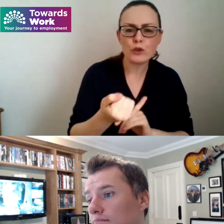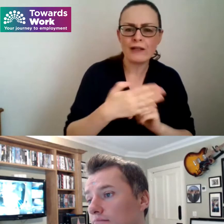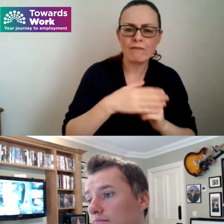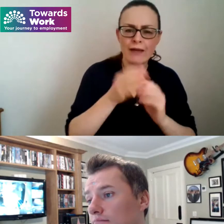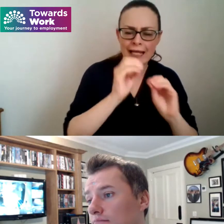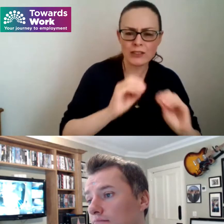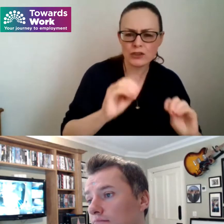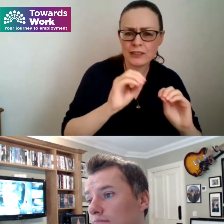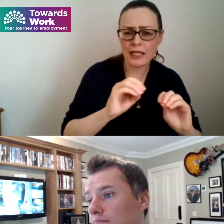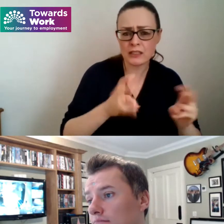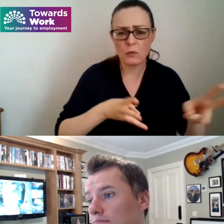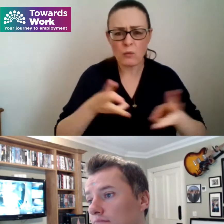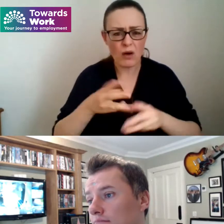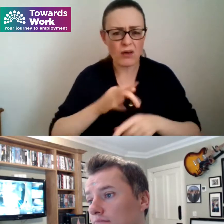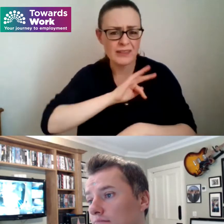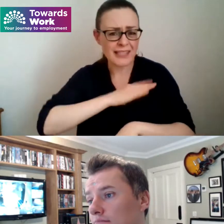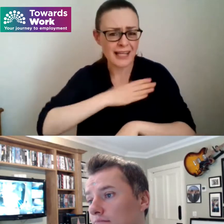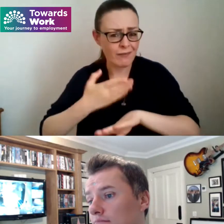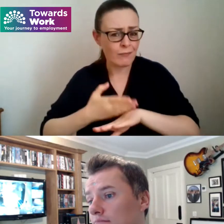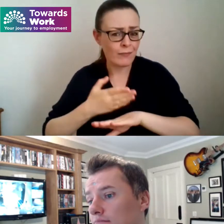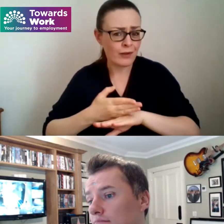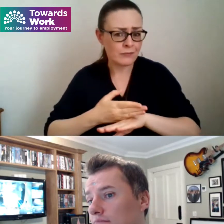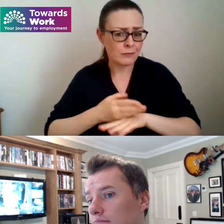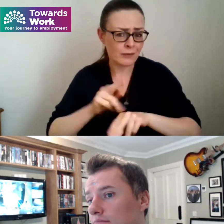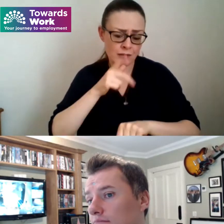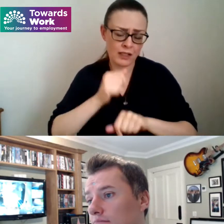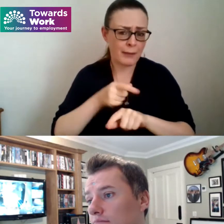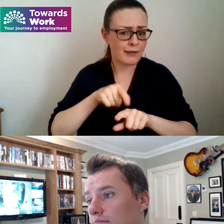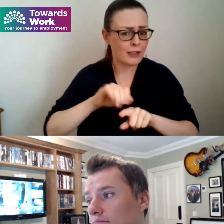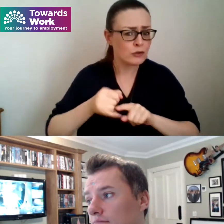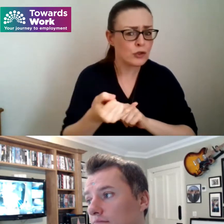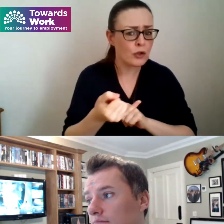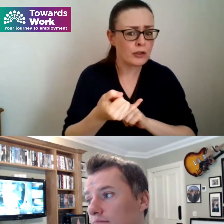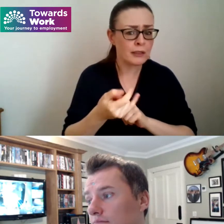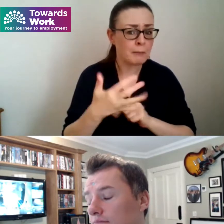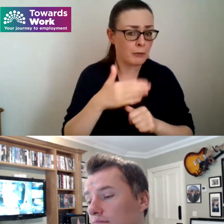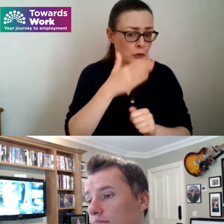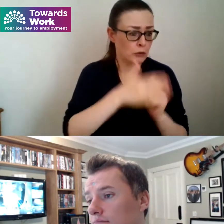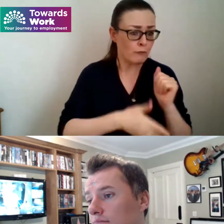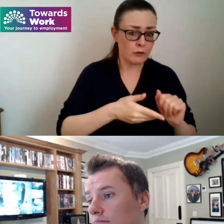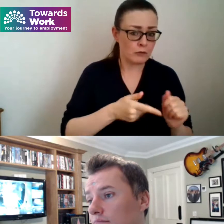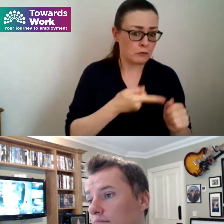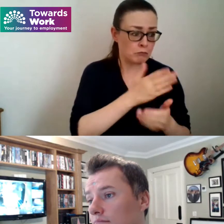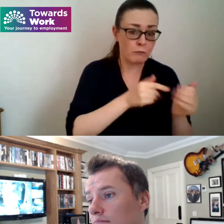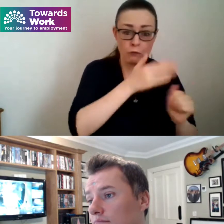work self-employment whether we're through that or we're out the other side I think it'd be really